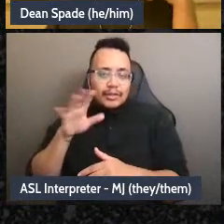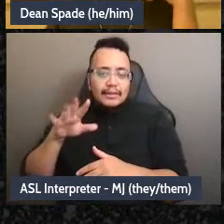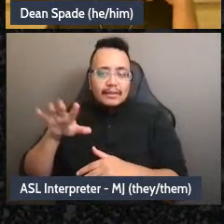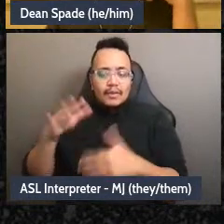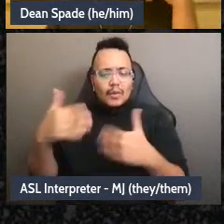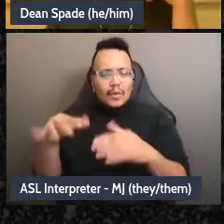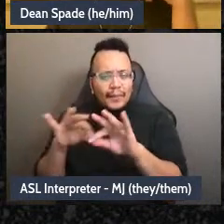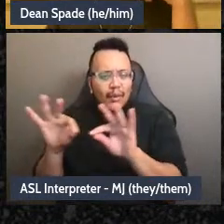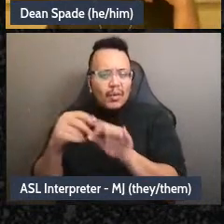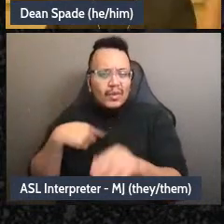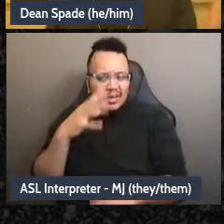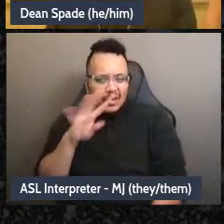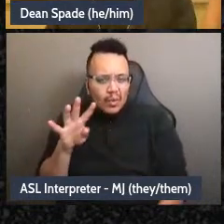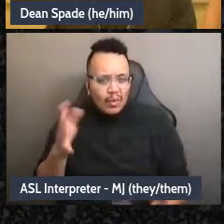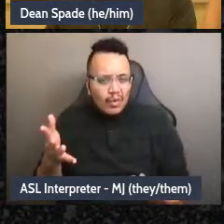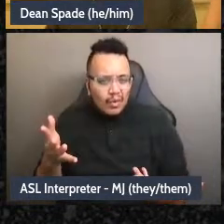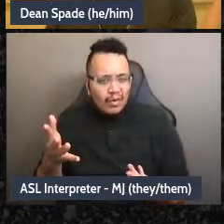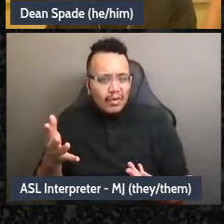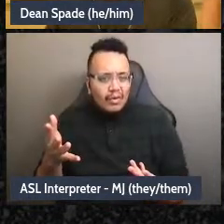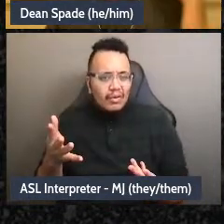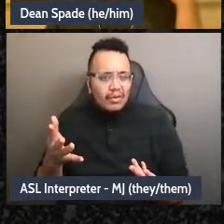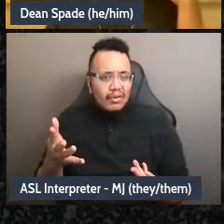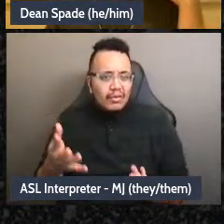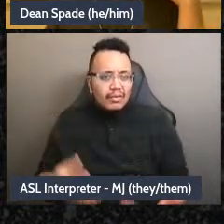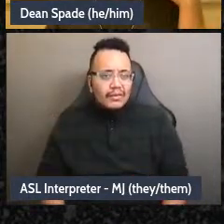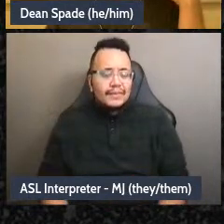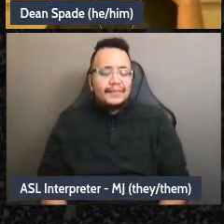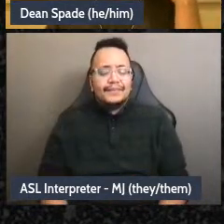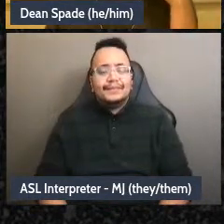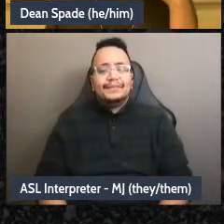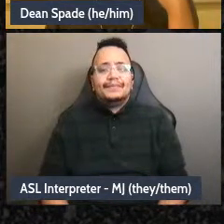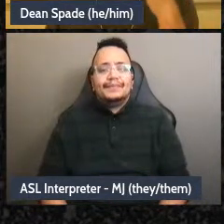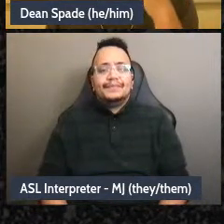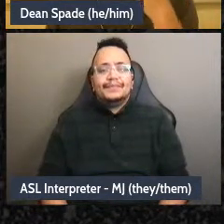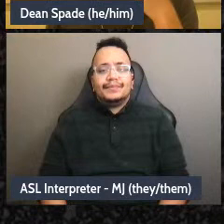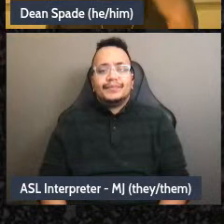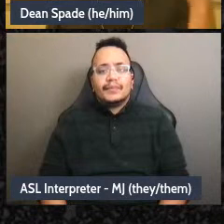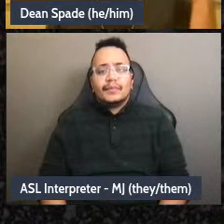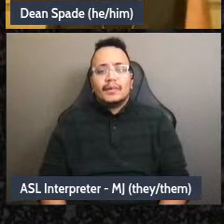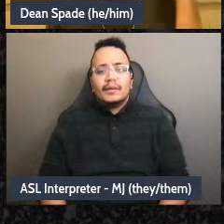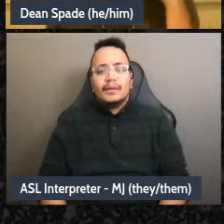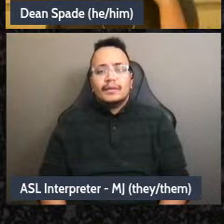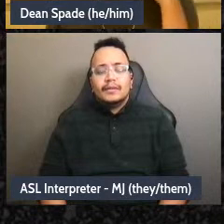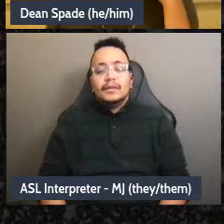to our community but are just not the vocal people in our group. I think - I think it produces better